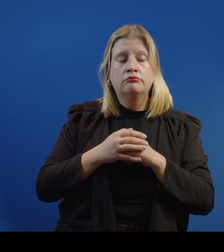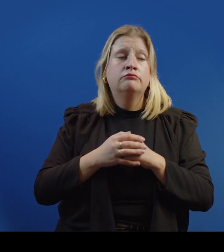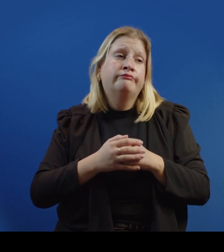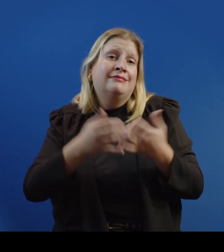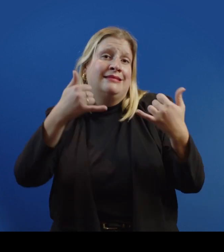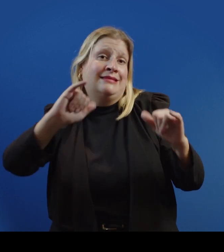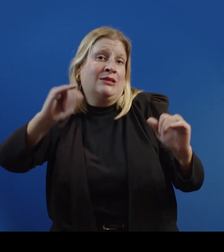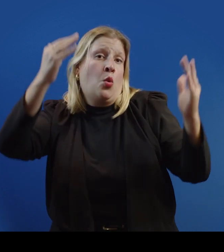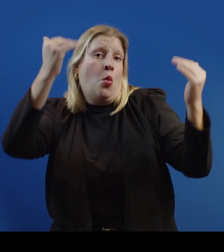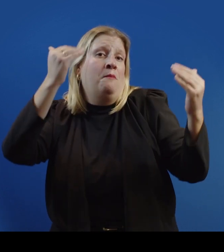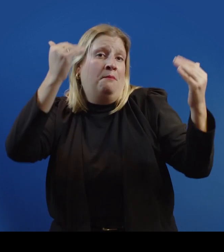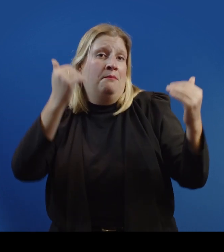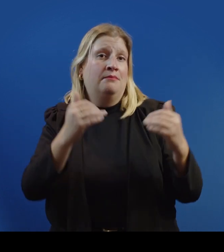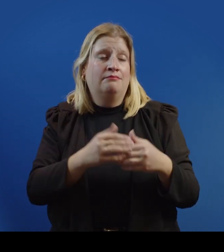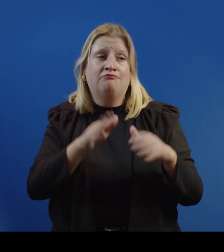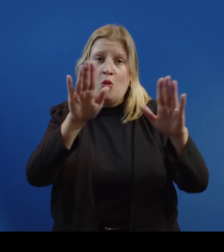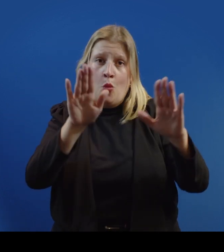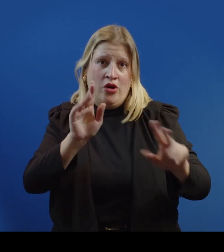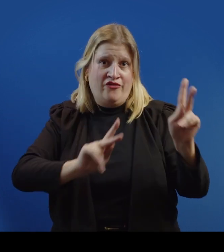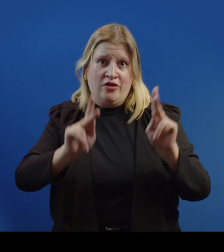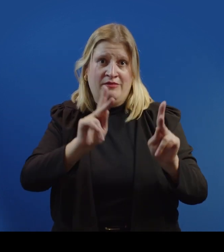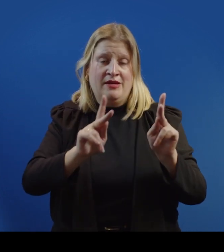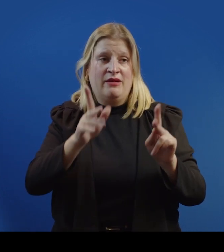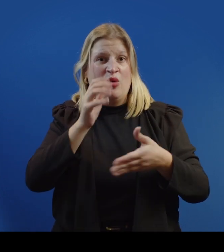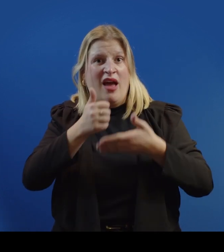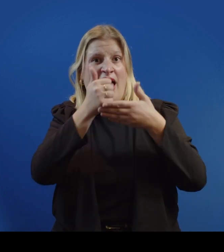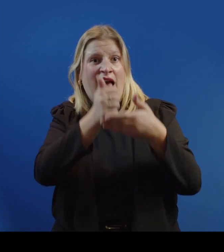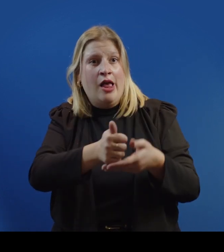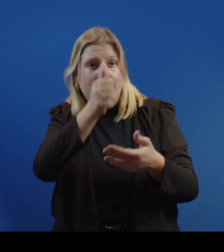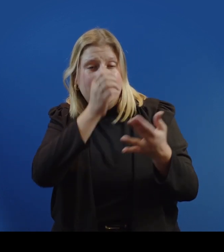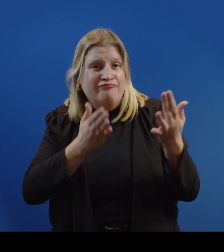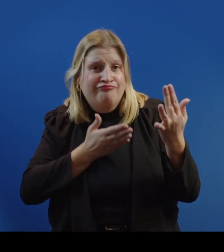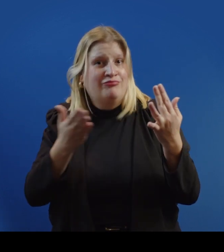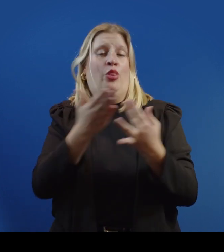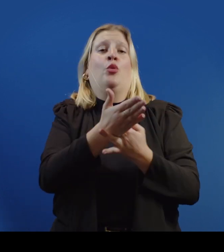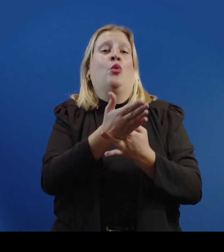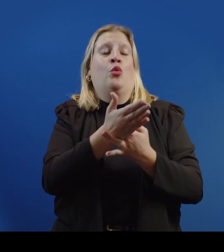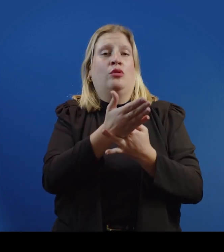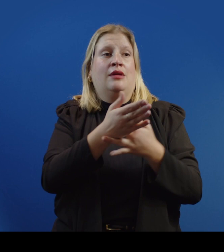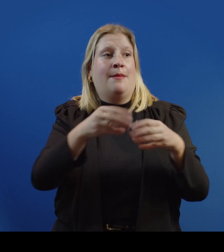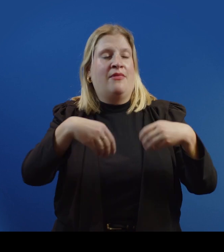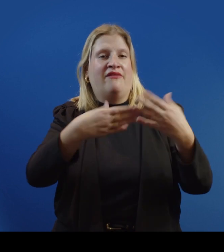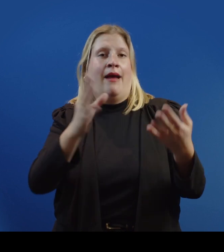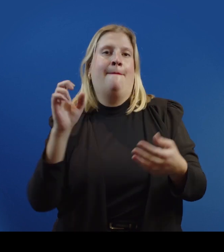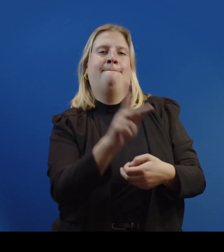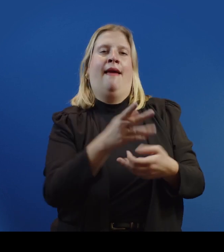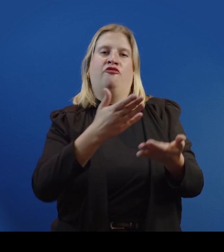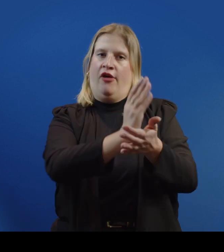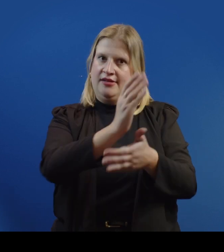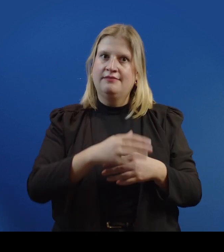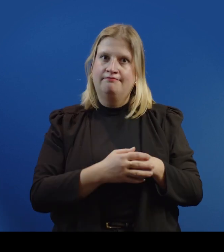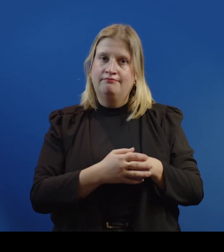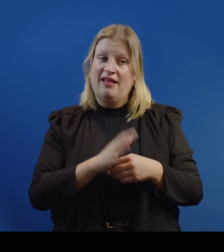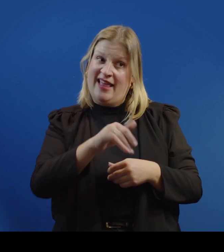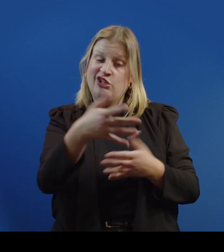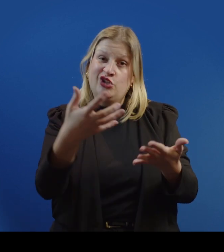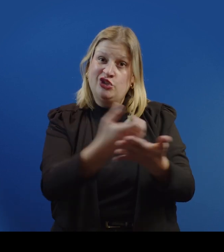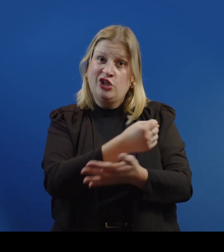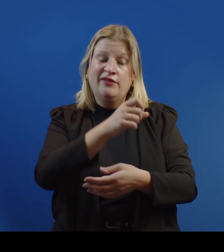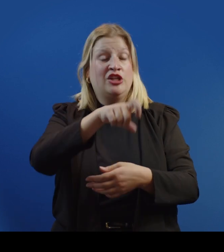There's hope out there. There are wonderful people who will help you through this and who will give you back your rights that you deserve